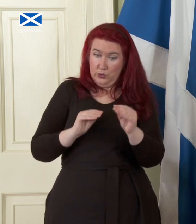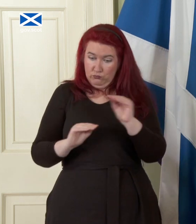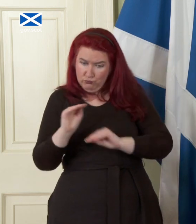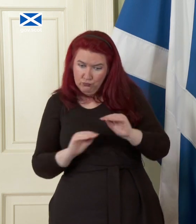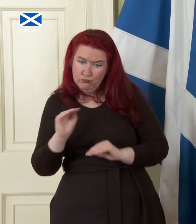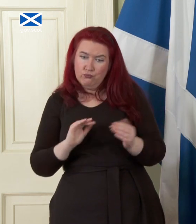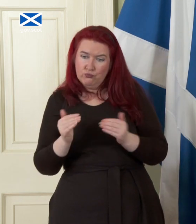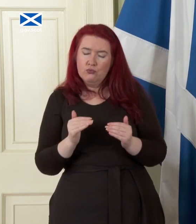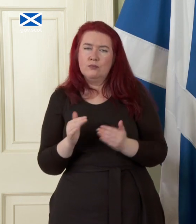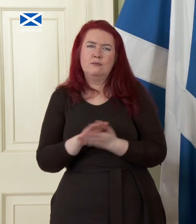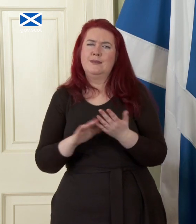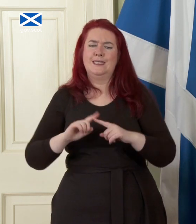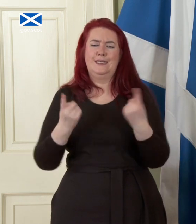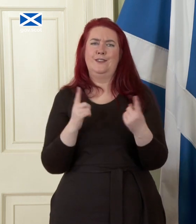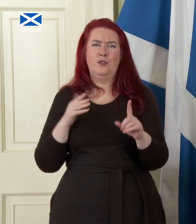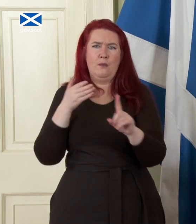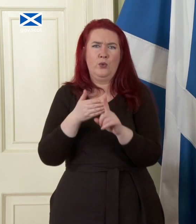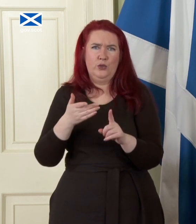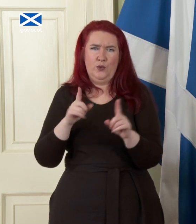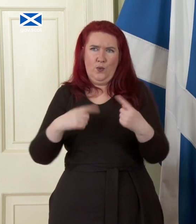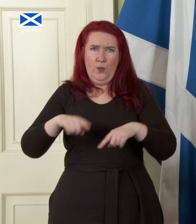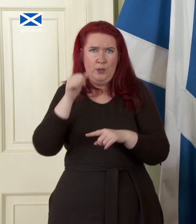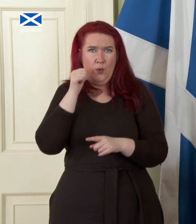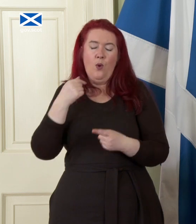take a completely different approach to the one we're setting out which is it will be guided by